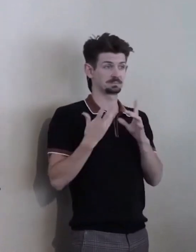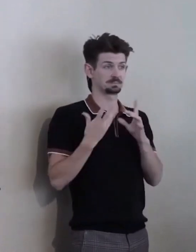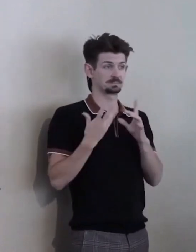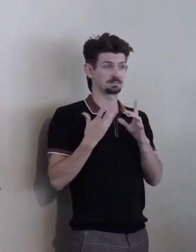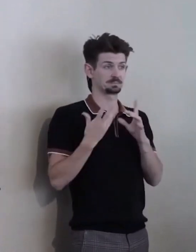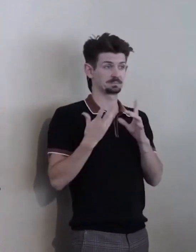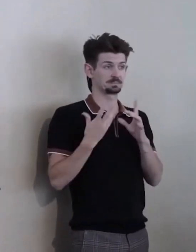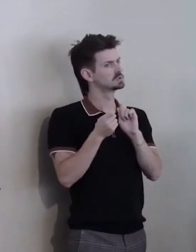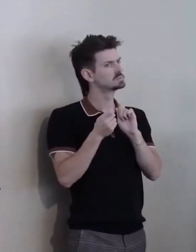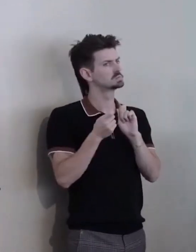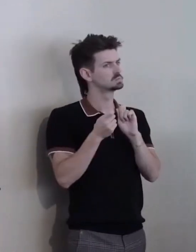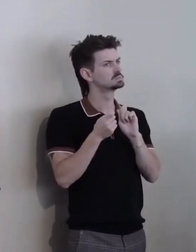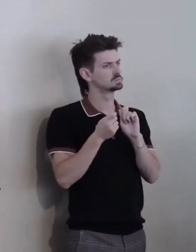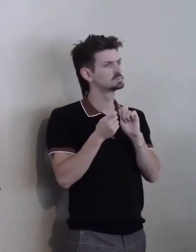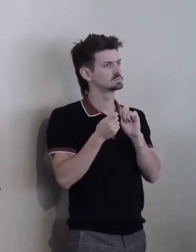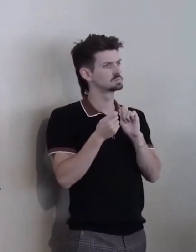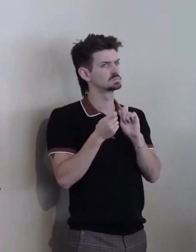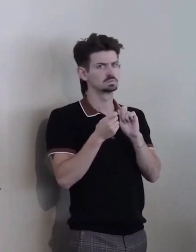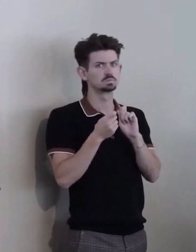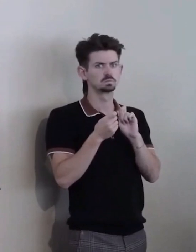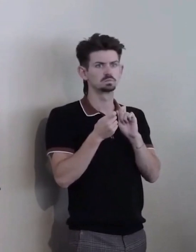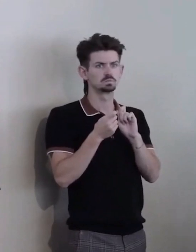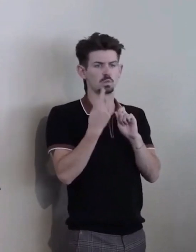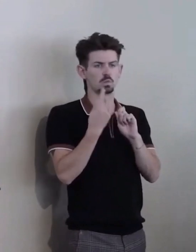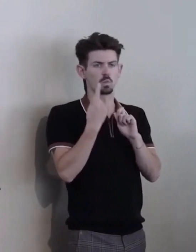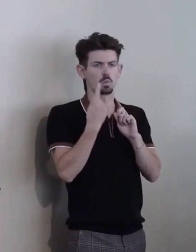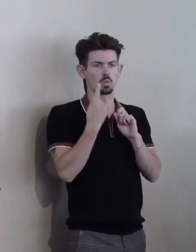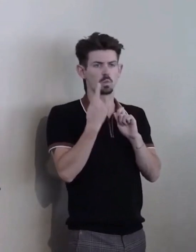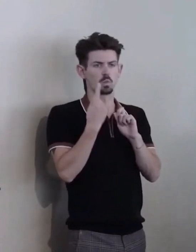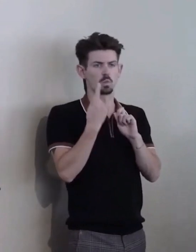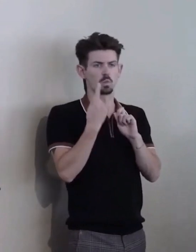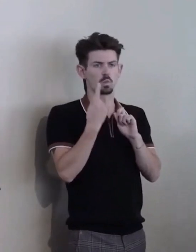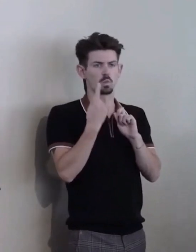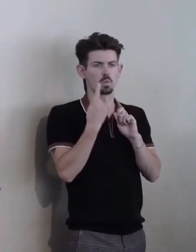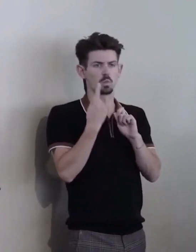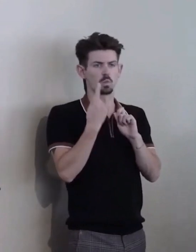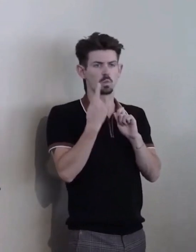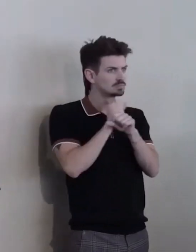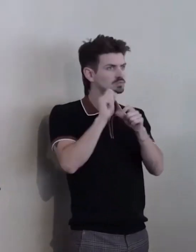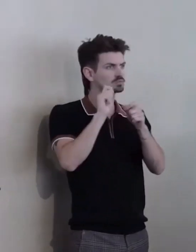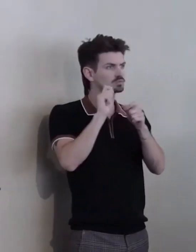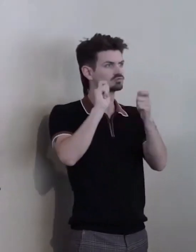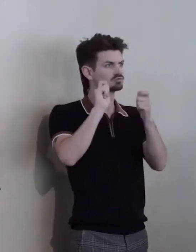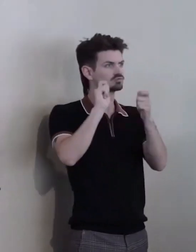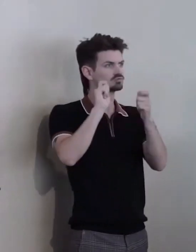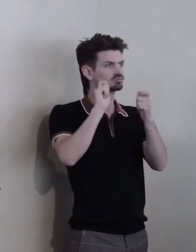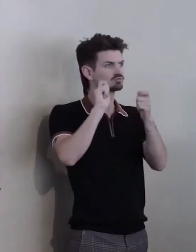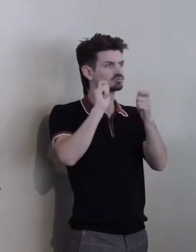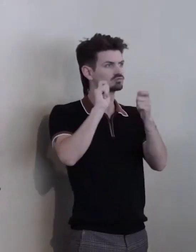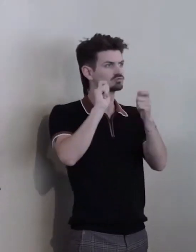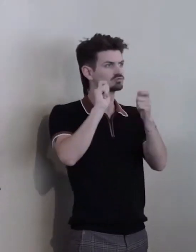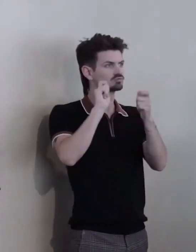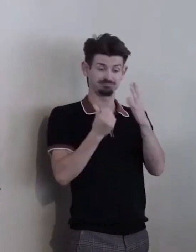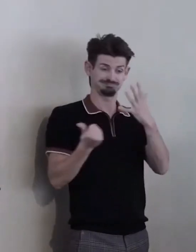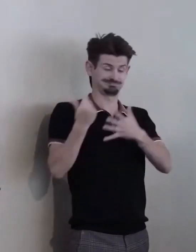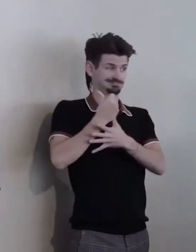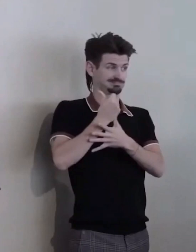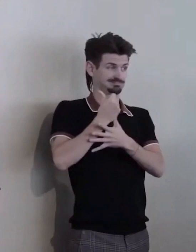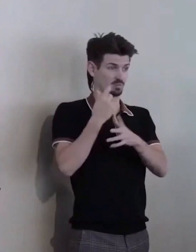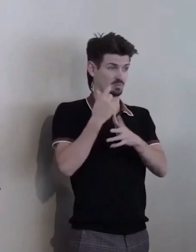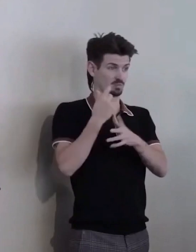that's one path to transformation, but it's really cultural change and cultural awareness